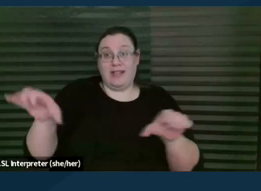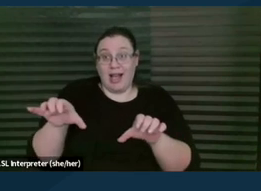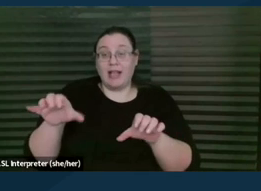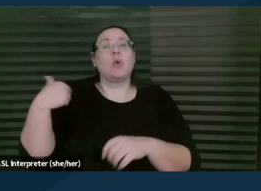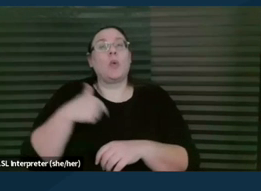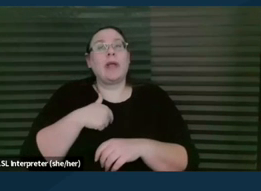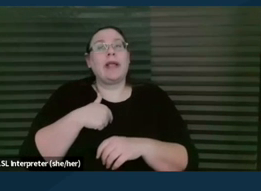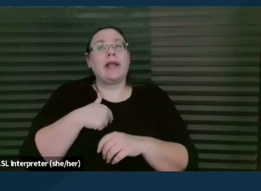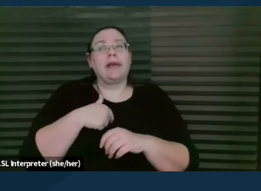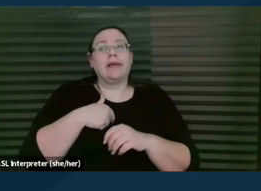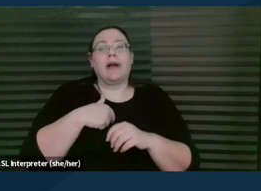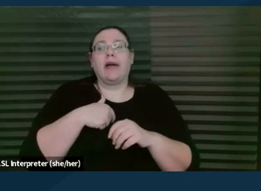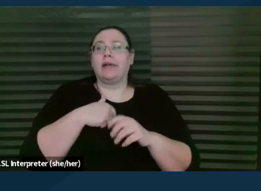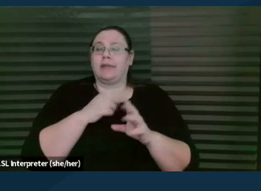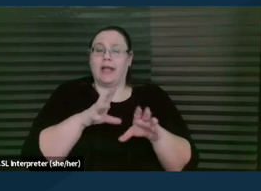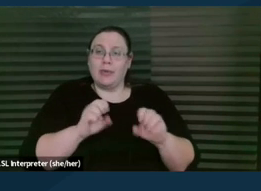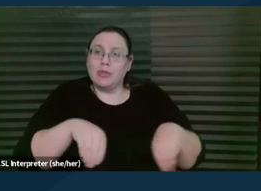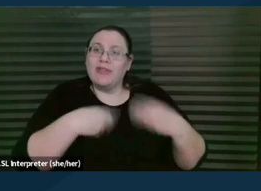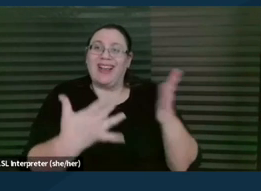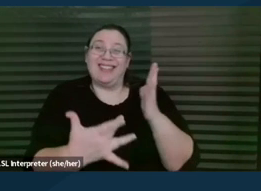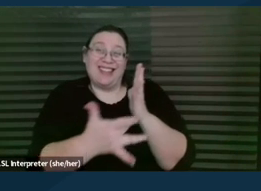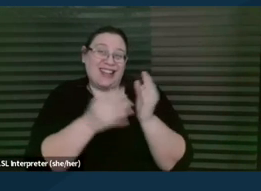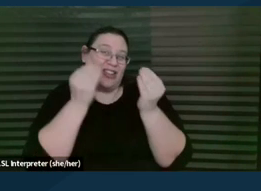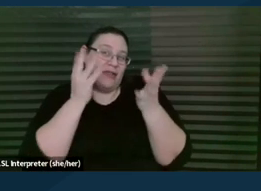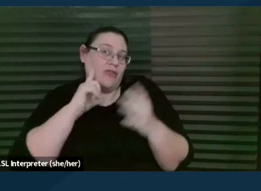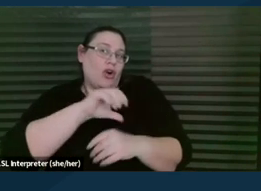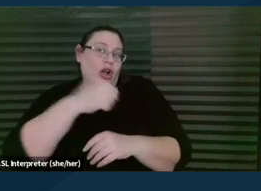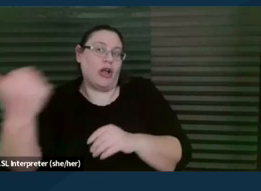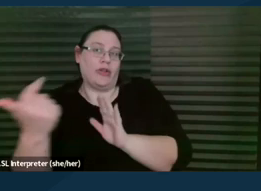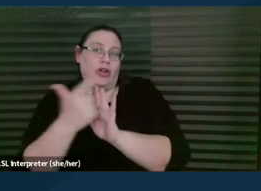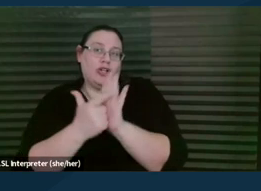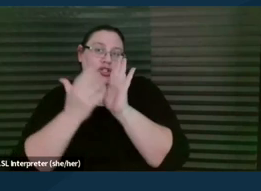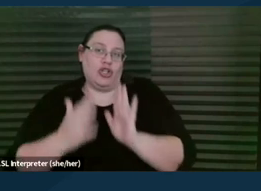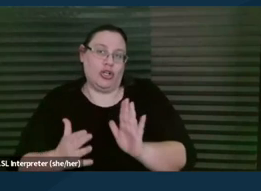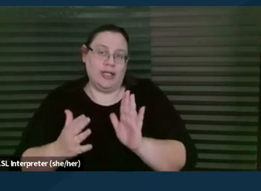a purveyor of technical information for other attorneys. That's what, not what we're talking about today.